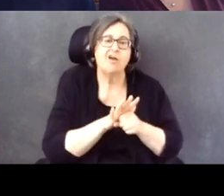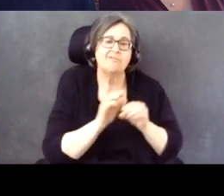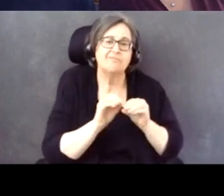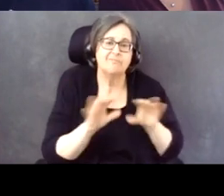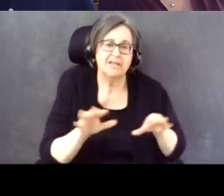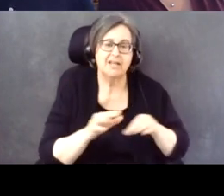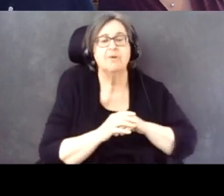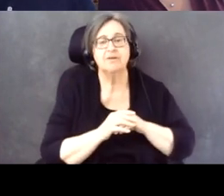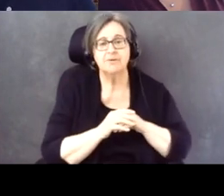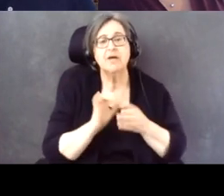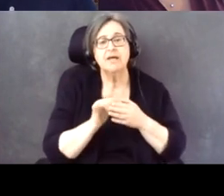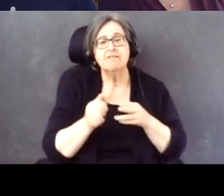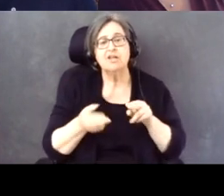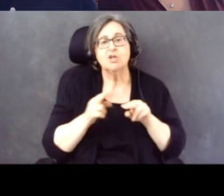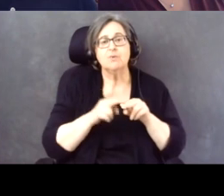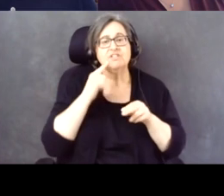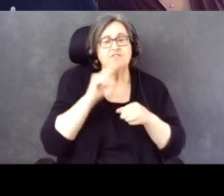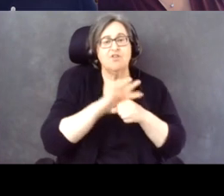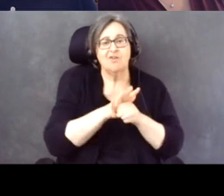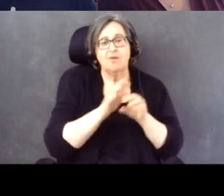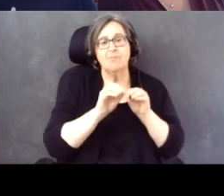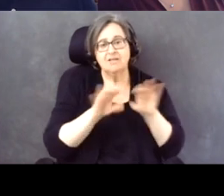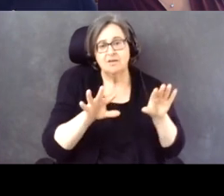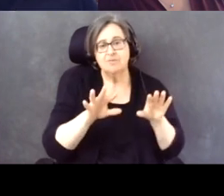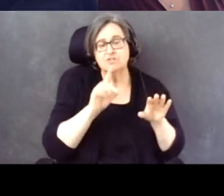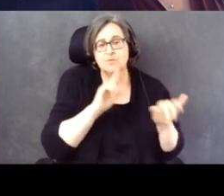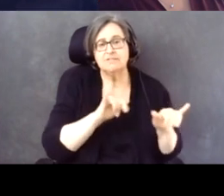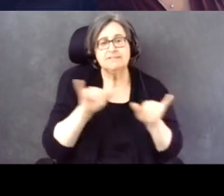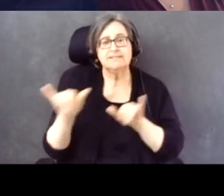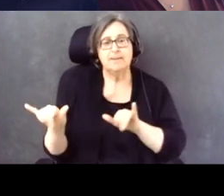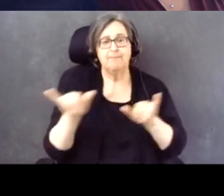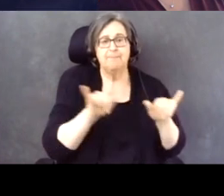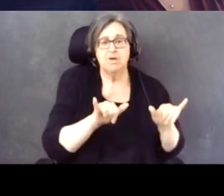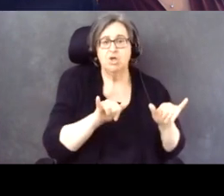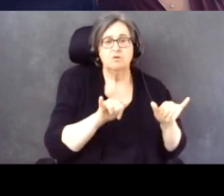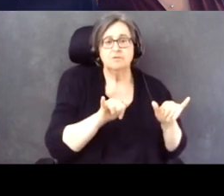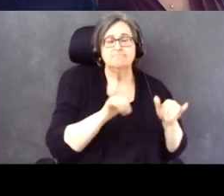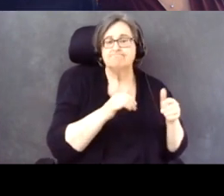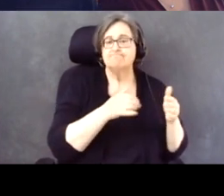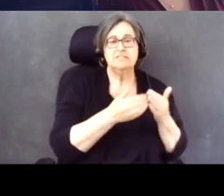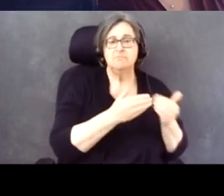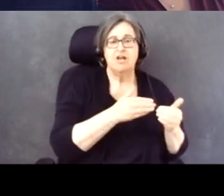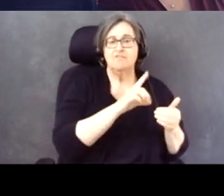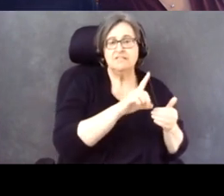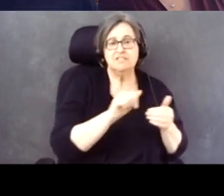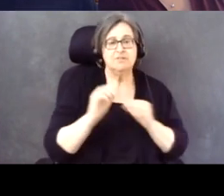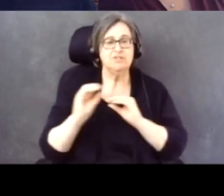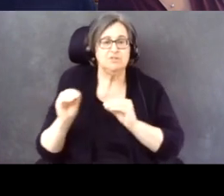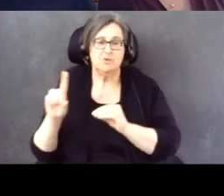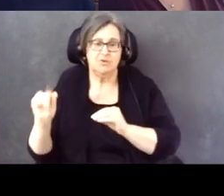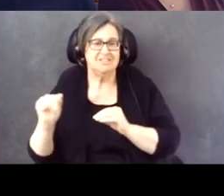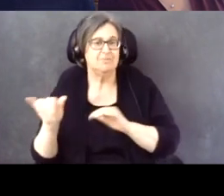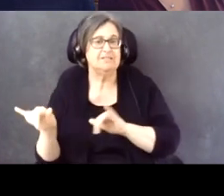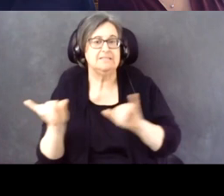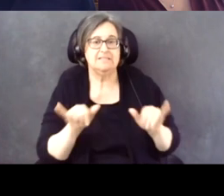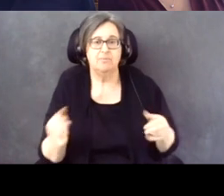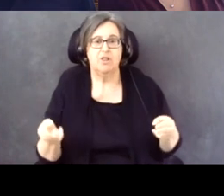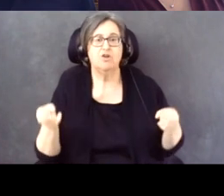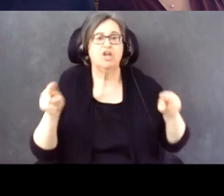due to the pandemic was similar for people with or without disabilities. Voting by mail is not easy for everyone.